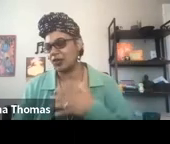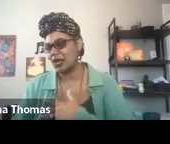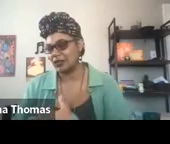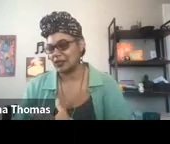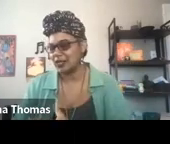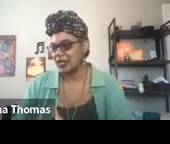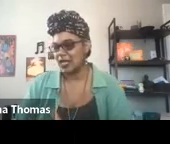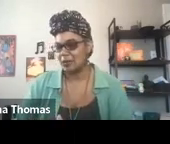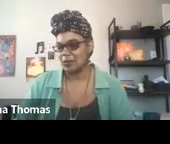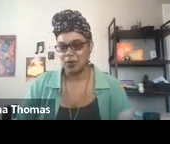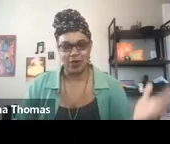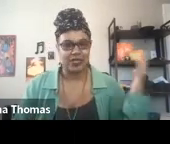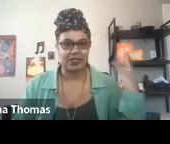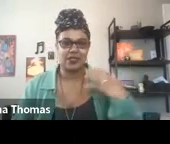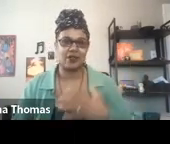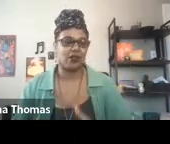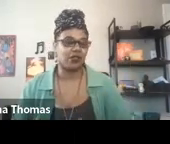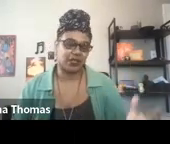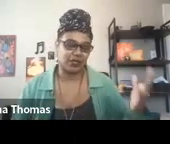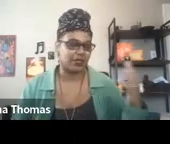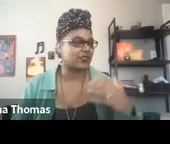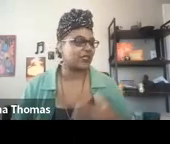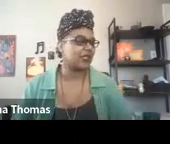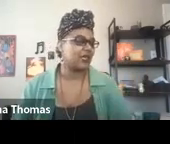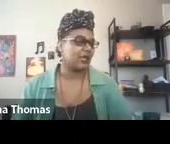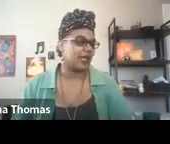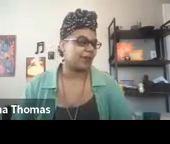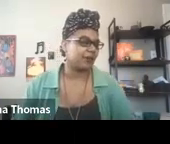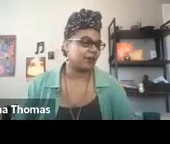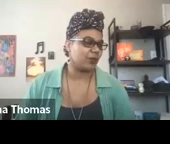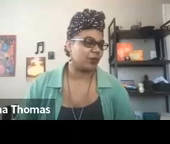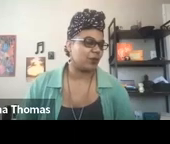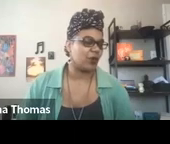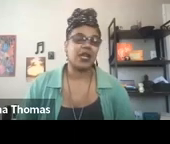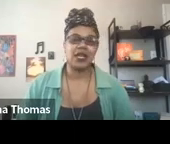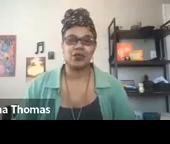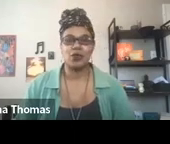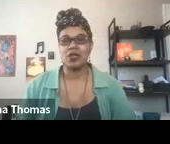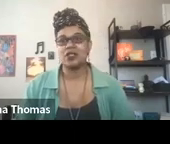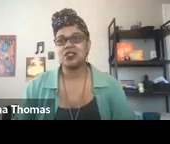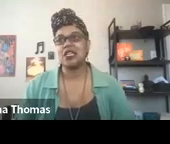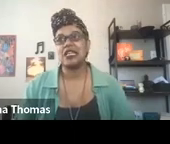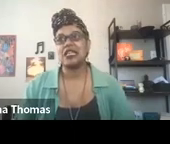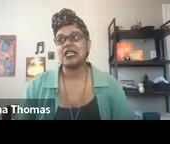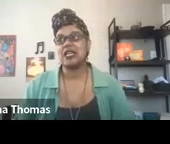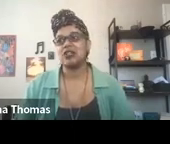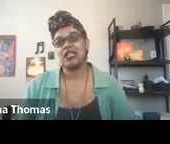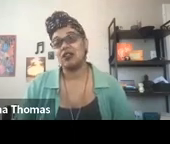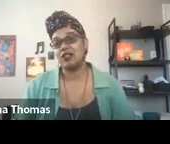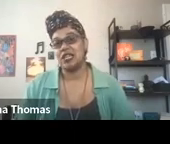across queerness and all genders, and working towards healing ourselves